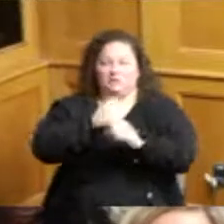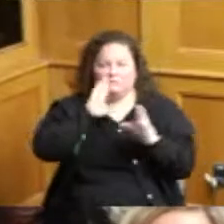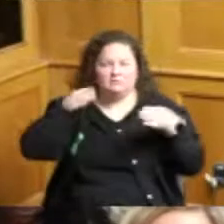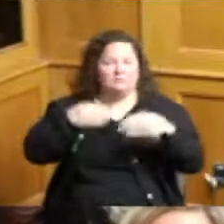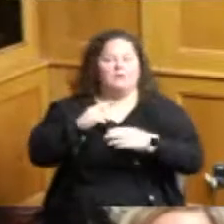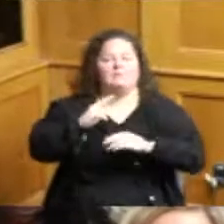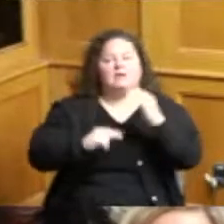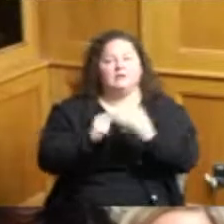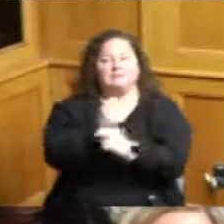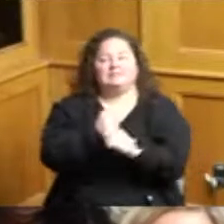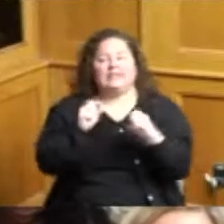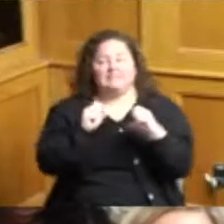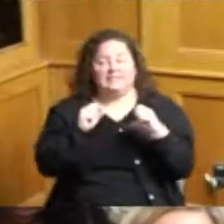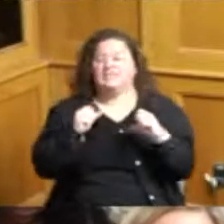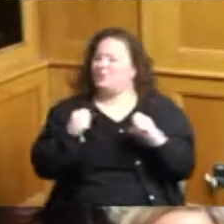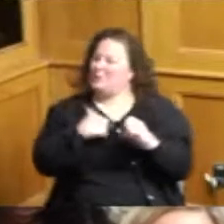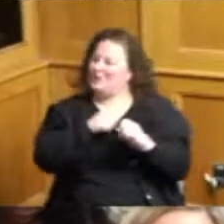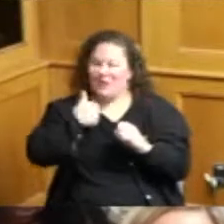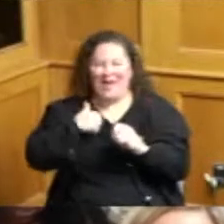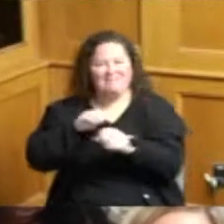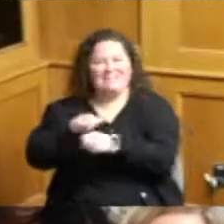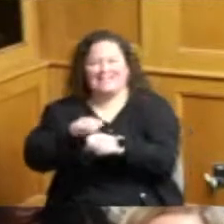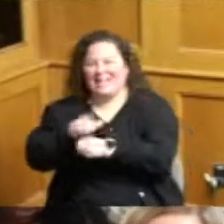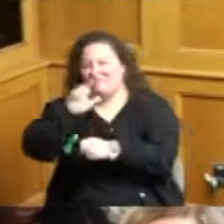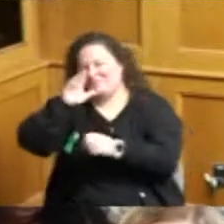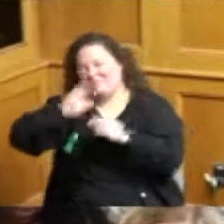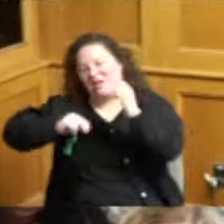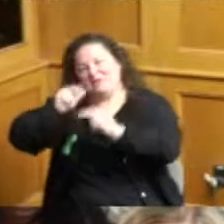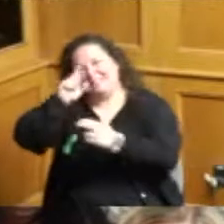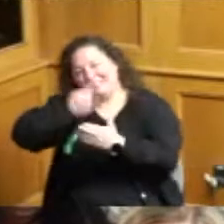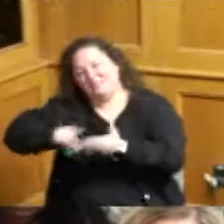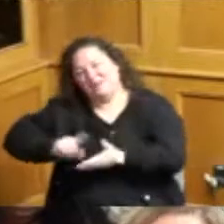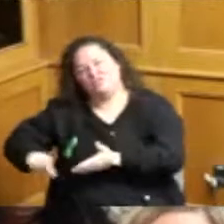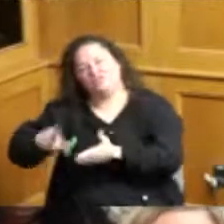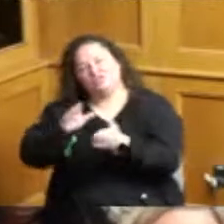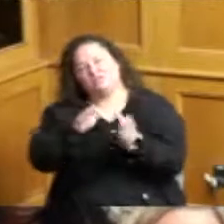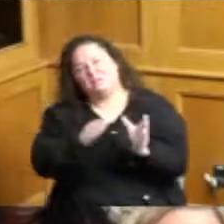of building inspectors and planner reviewers we are constantly looking we have open positions